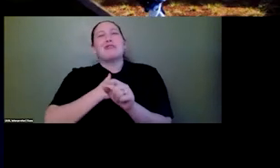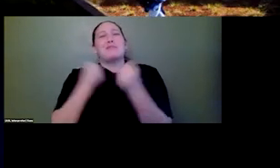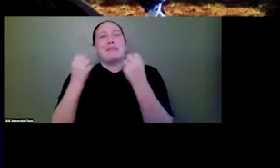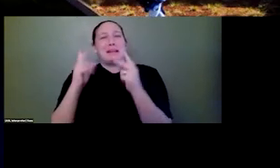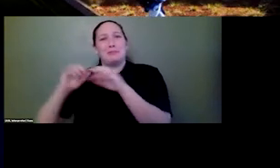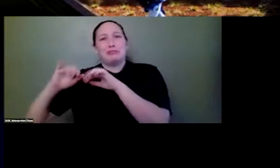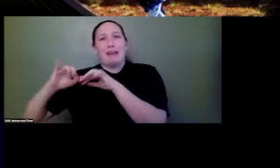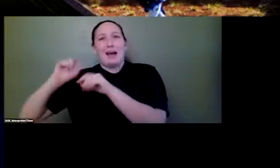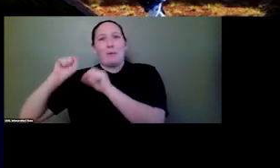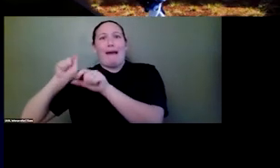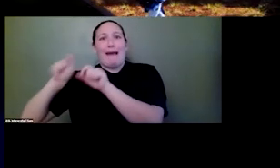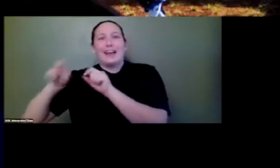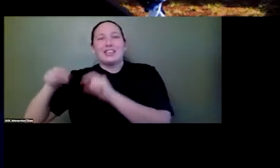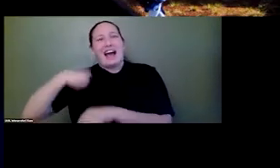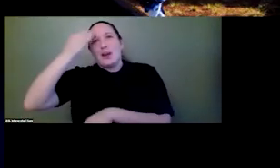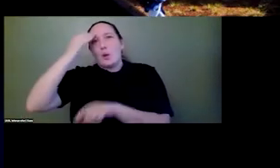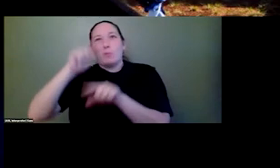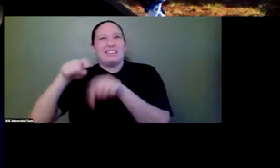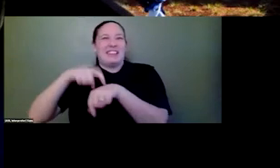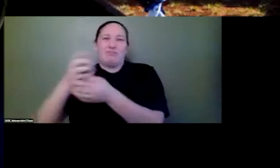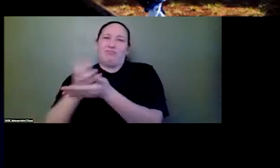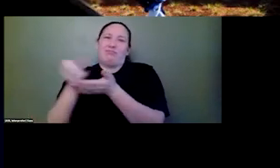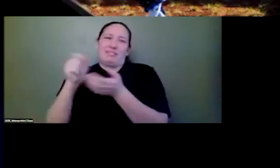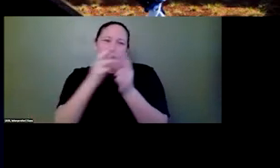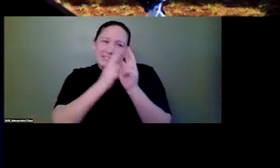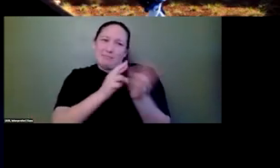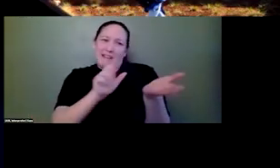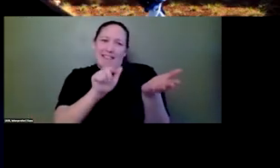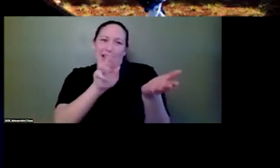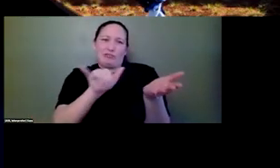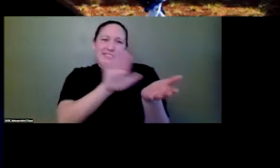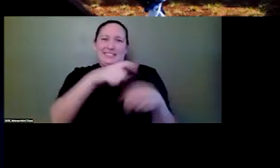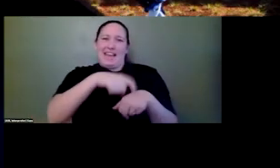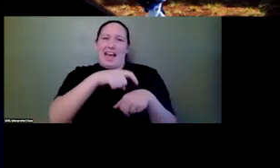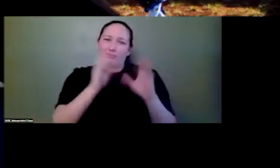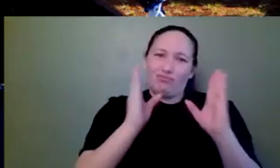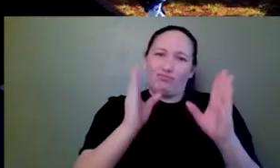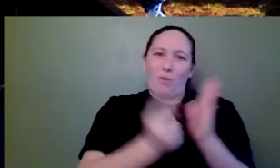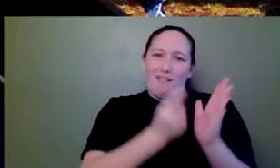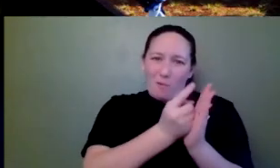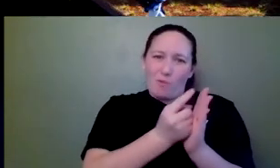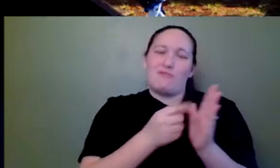an answer to because we do have to respect Larry Charles's time. After all, he is you know, as you